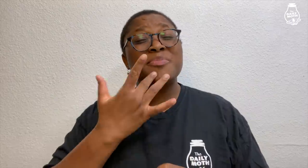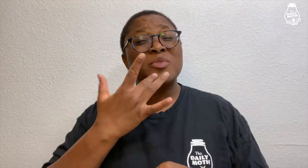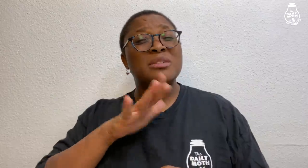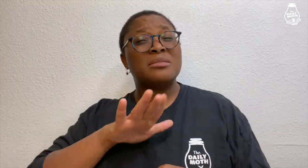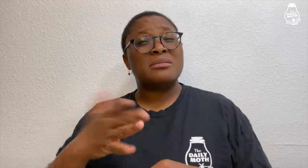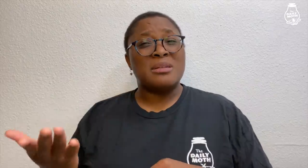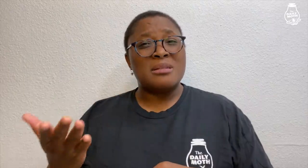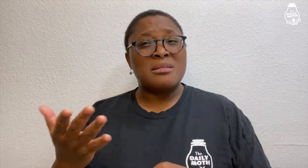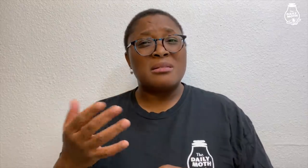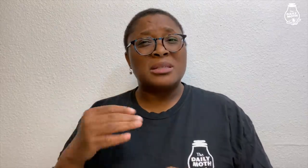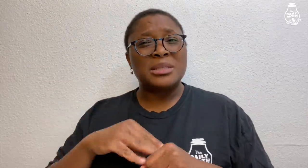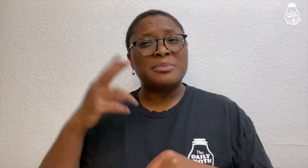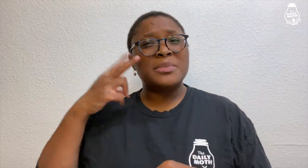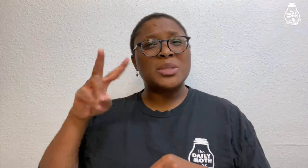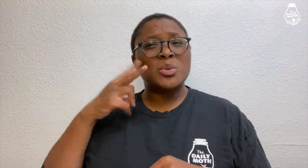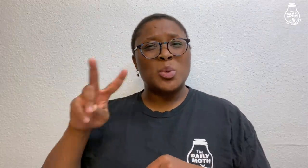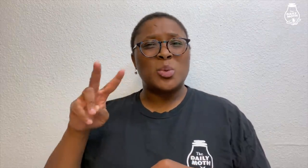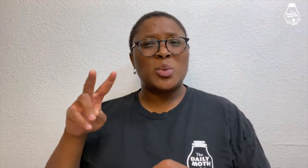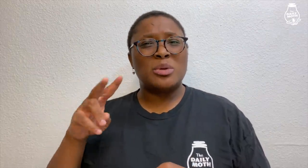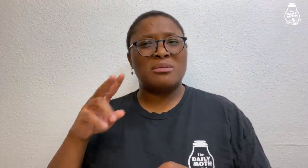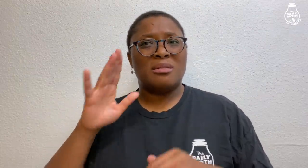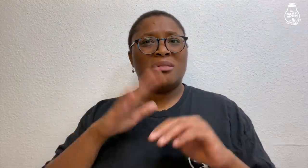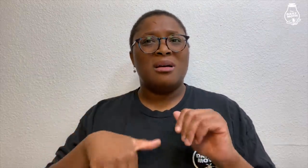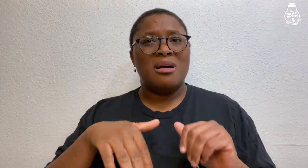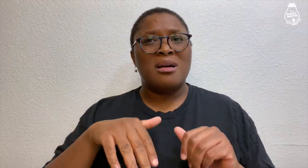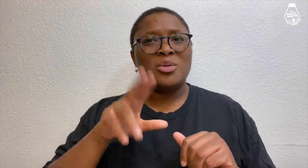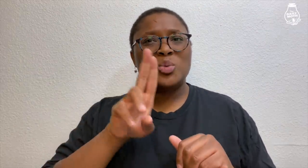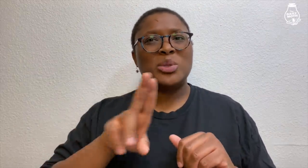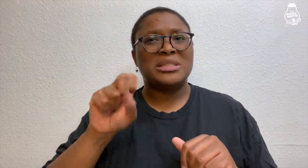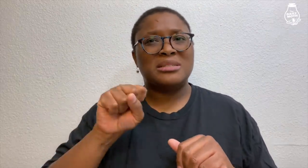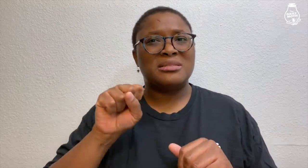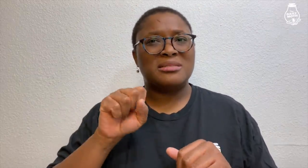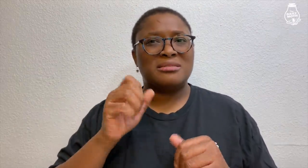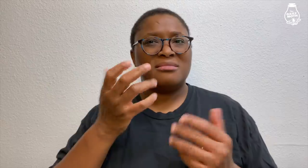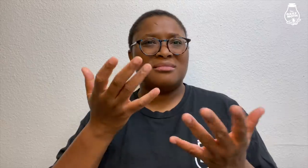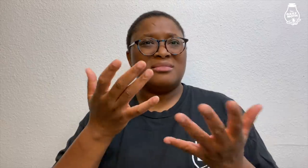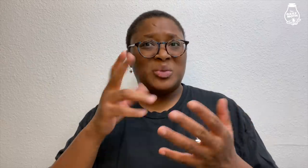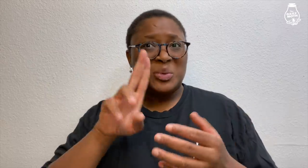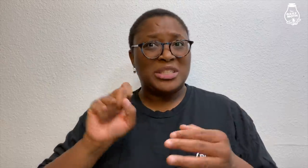Mavrick said "I'd rather die in Mexico than the United States.